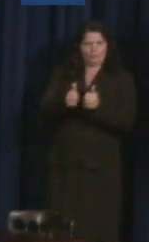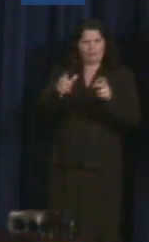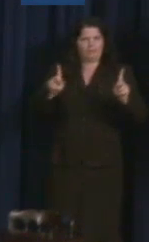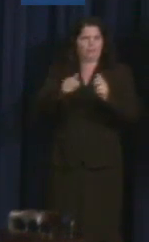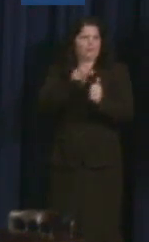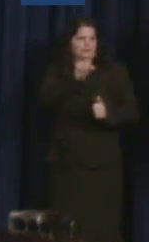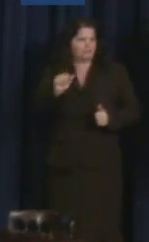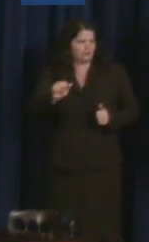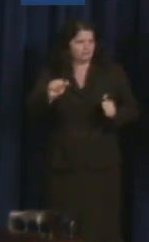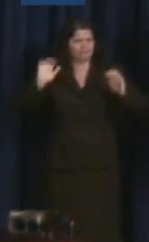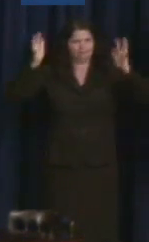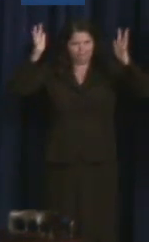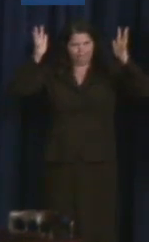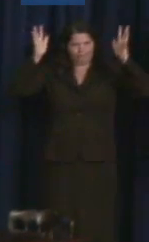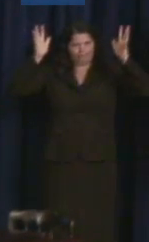Please join me in recognizing --